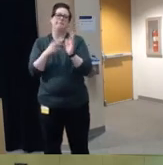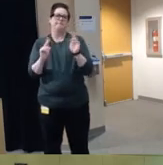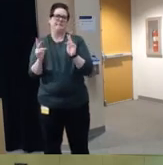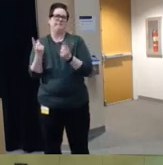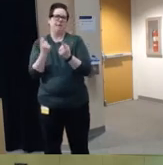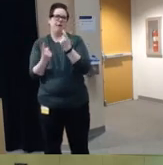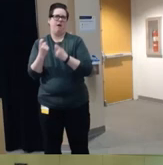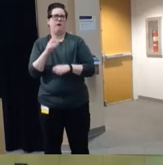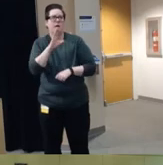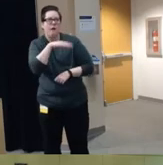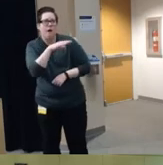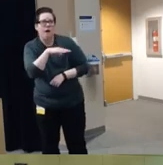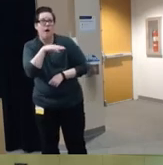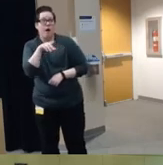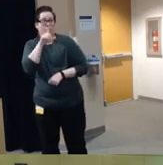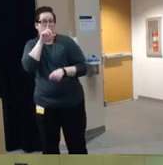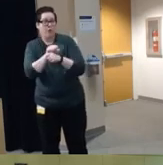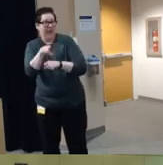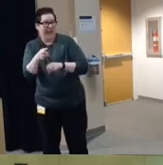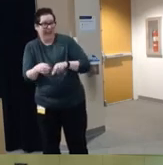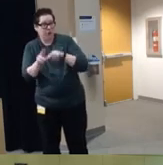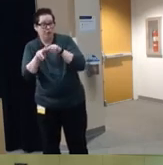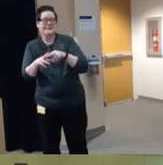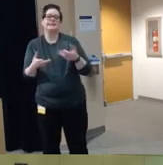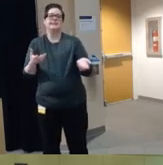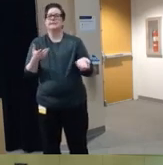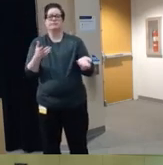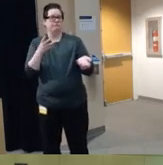is this something that's actually increasing um or is it just kind of showing up more in